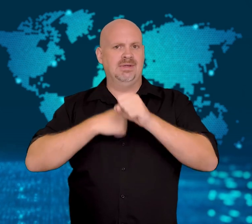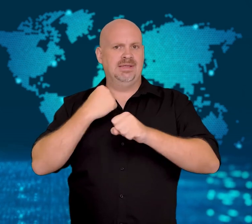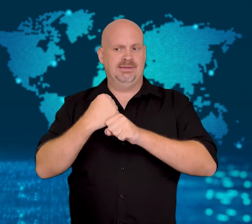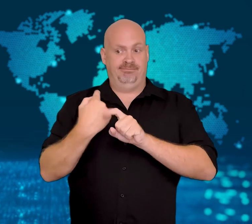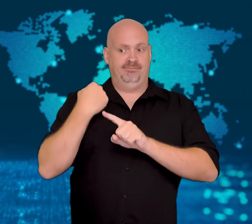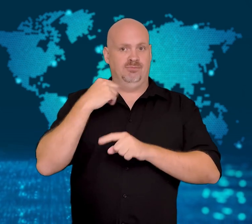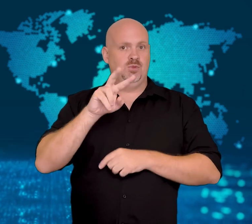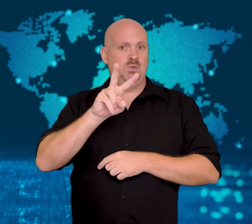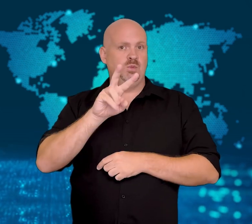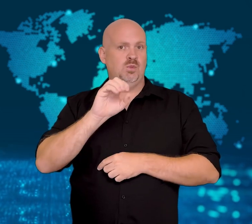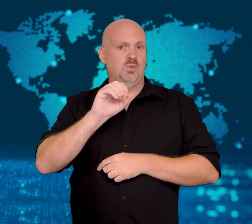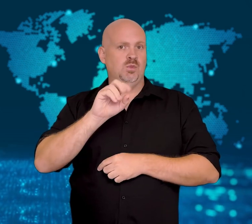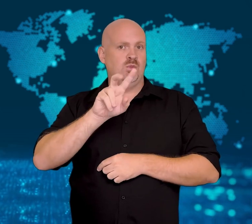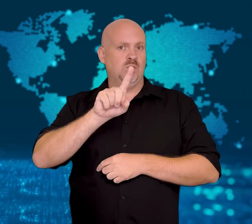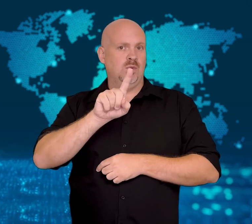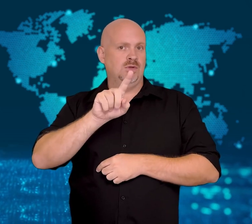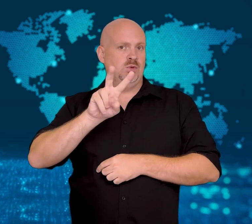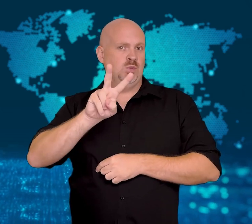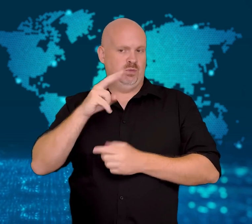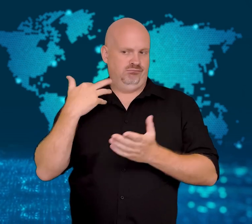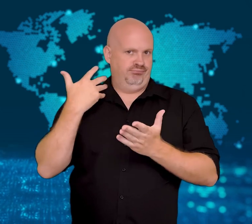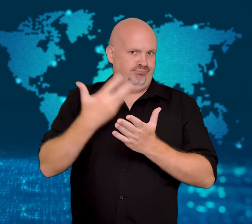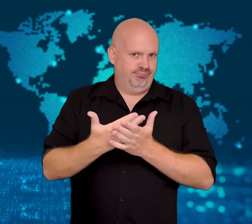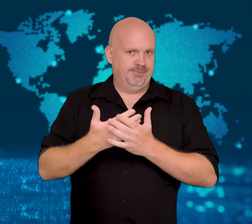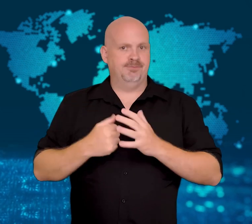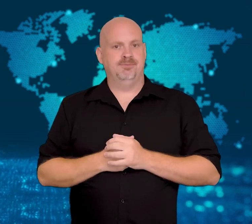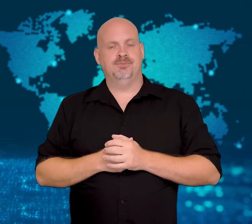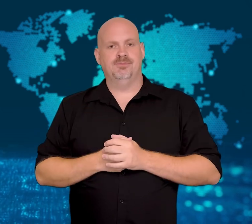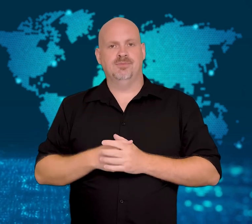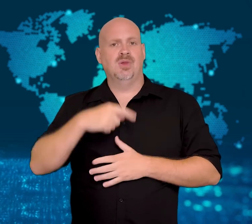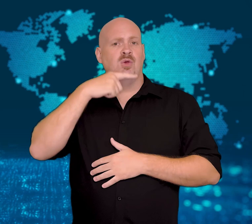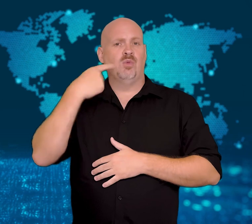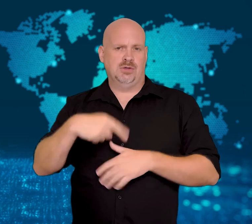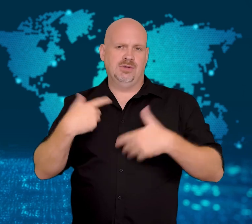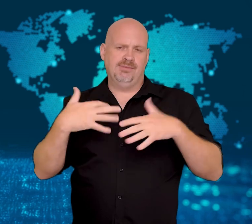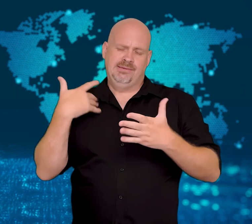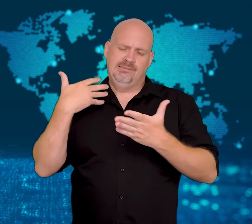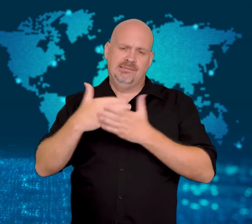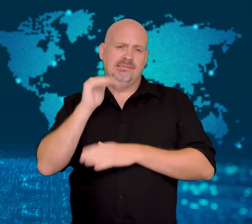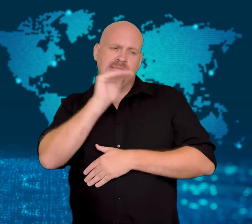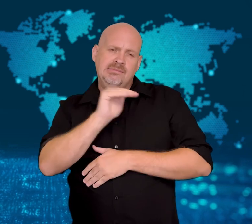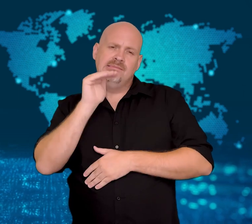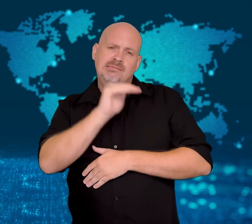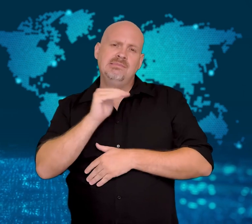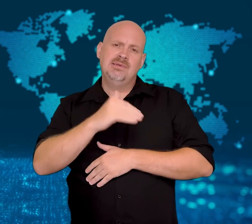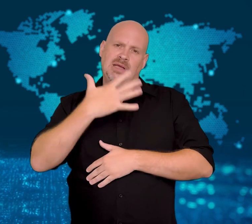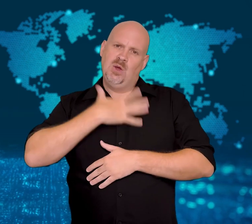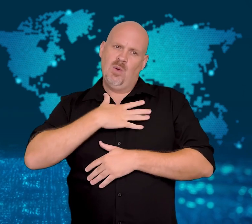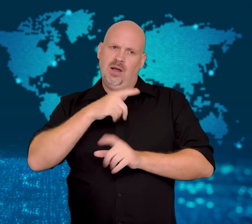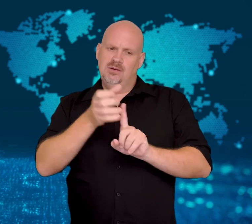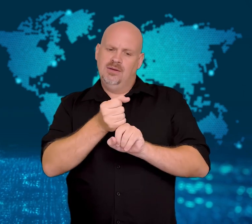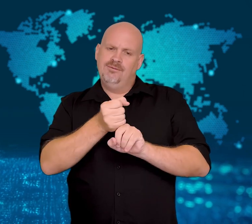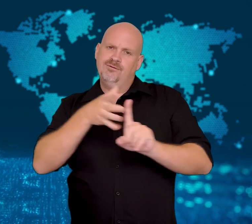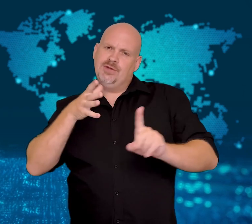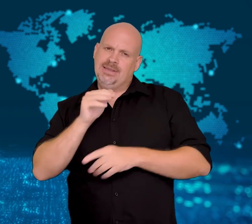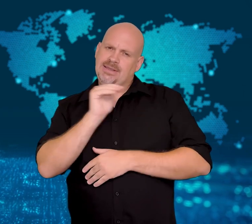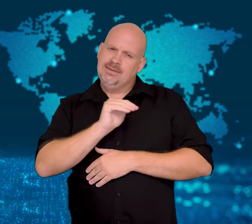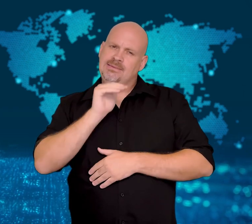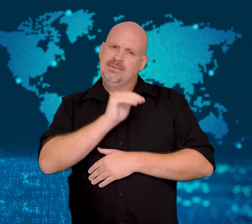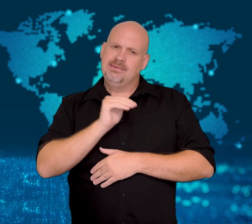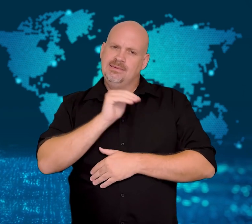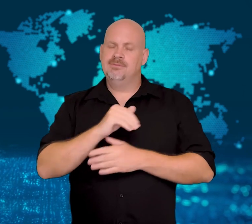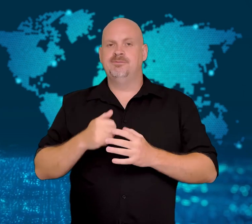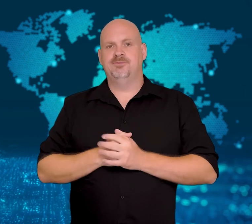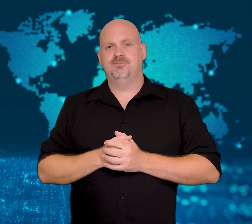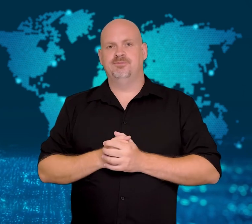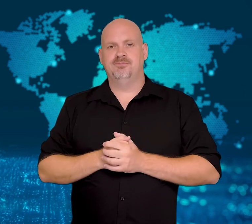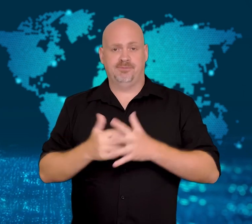Russia has long requested he be set free.